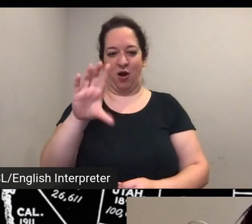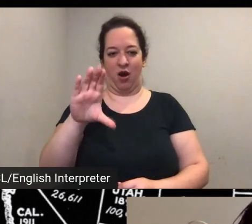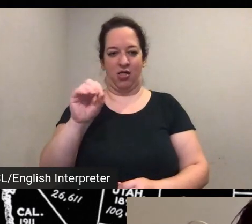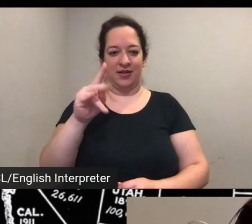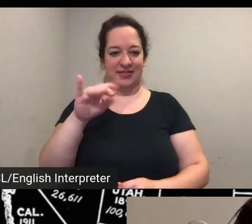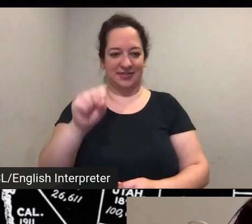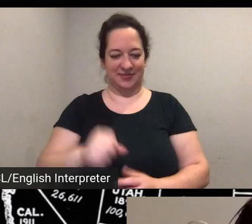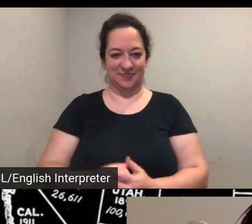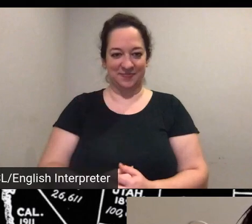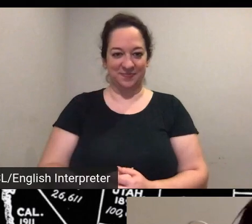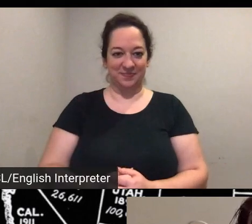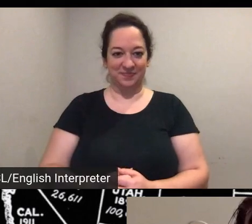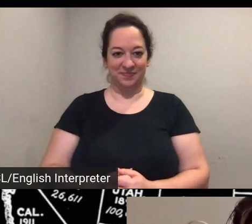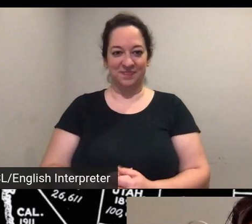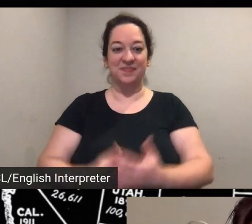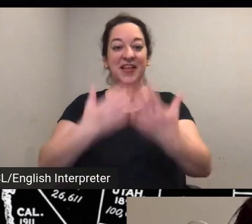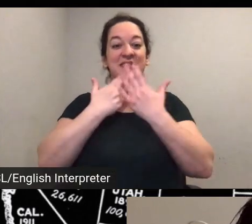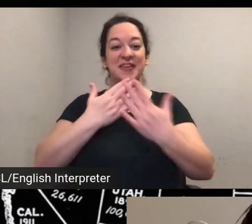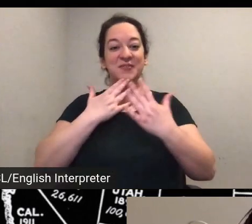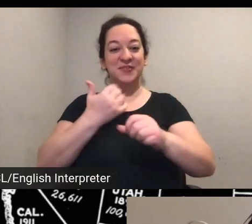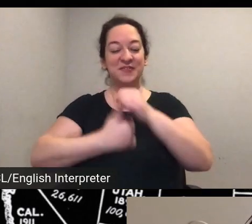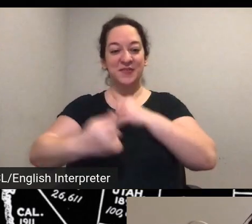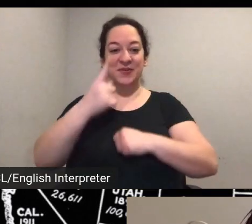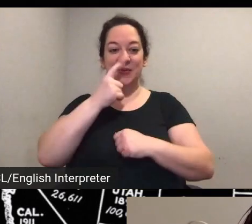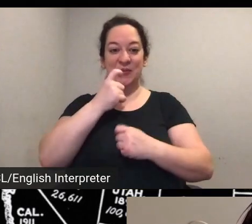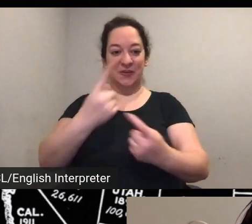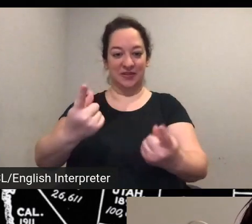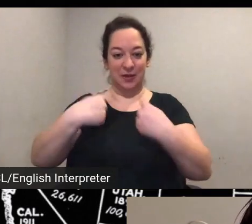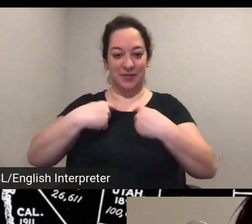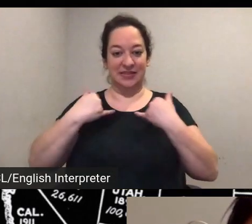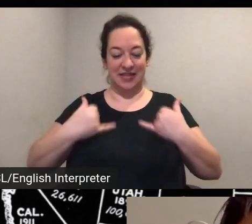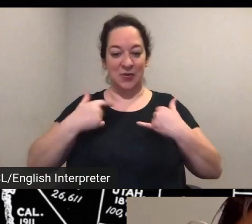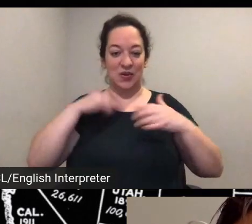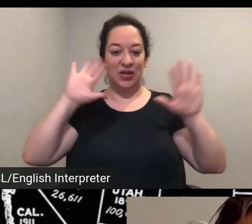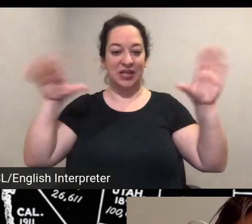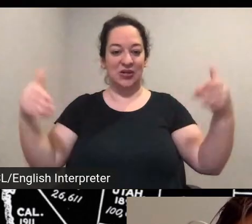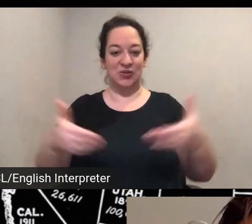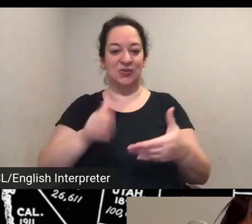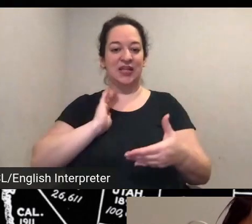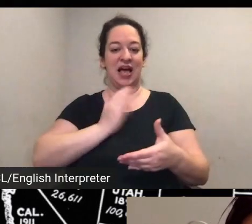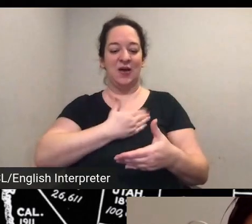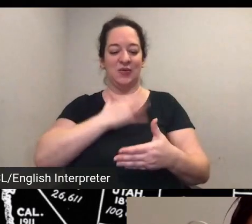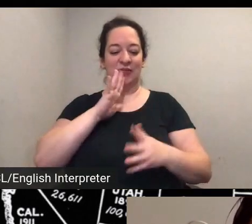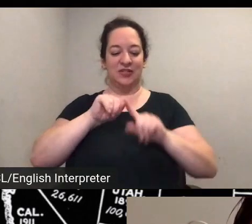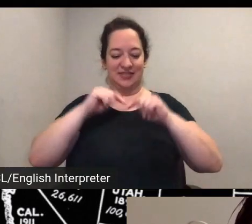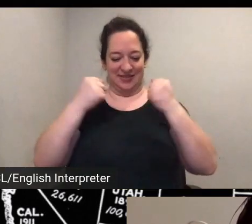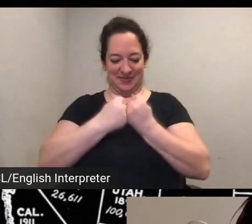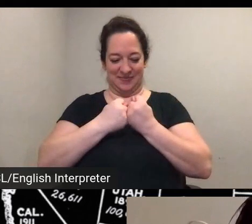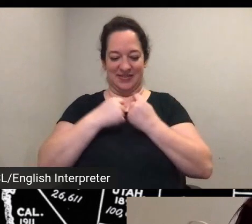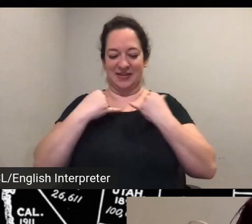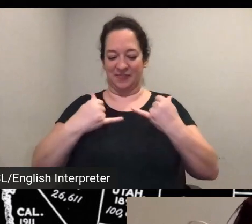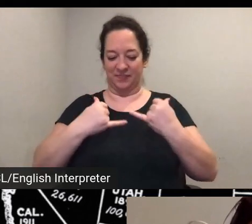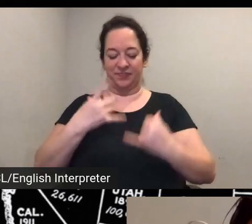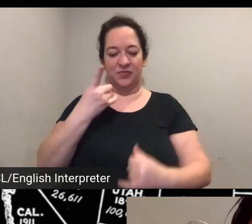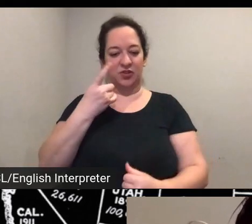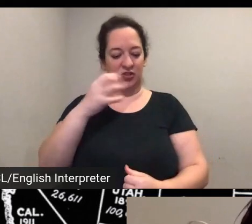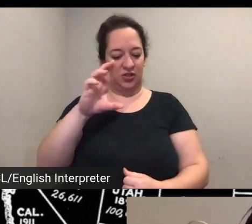everyone for coming today let me just quickly introduce our team um we've got dr matt durrington who's also a